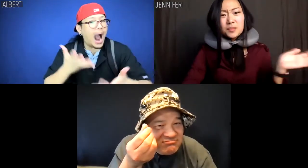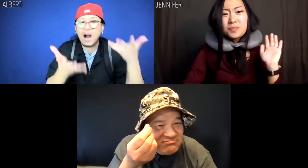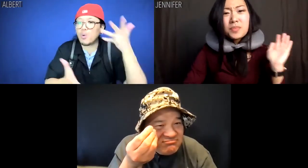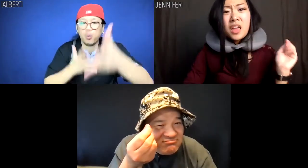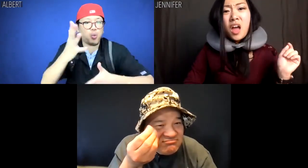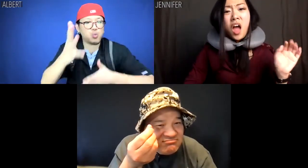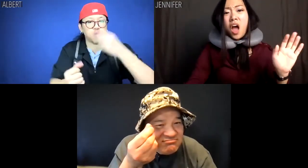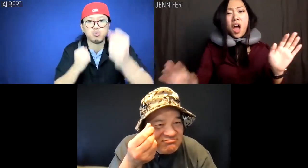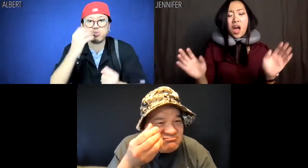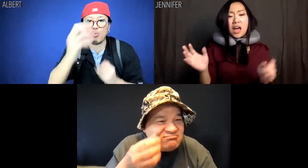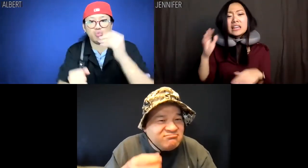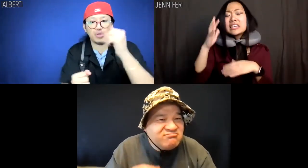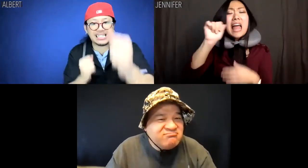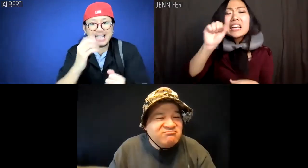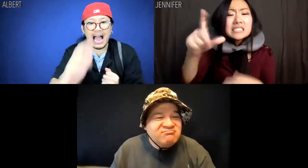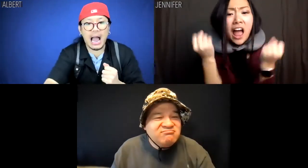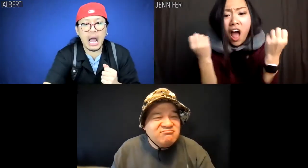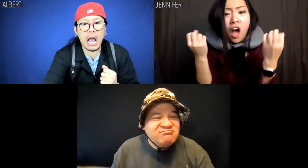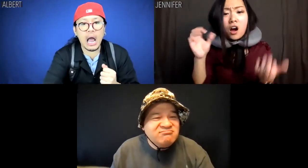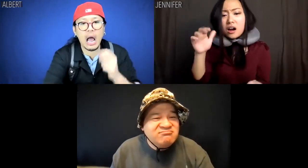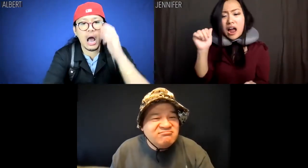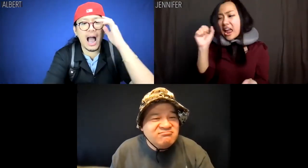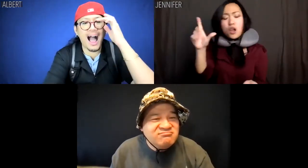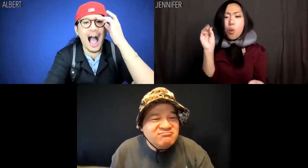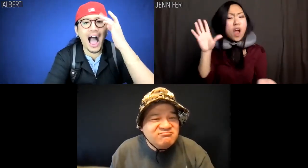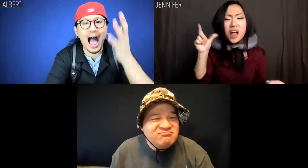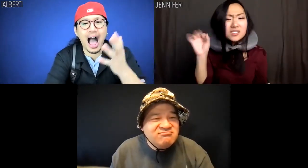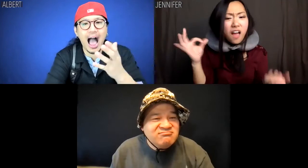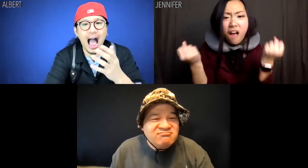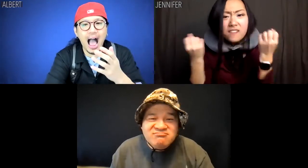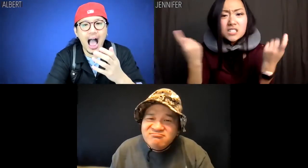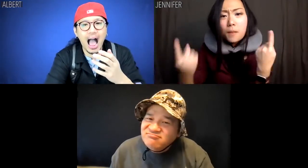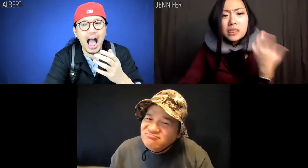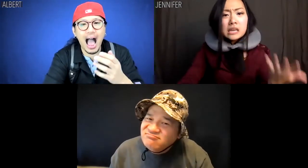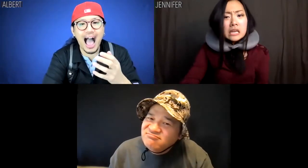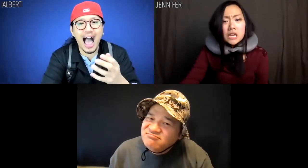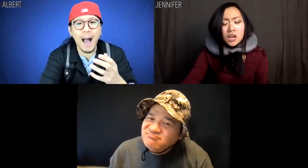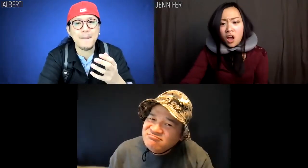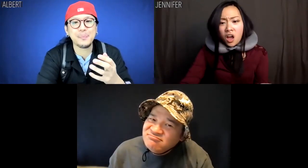Albert: I don't know what? What to? Jennifer: Speak English? English please or French?